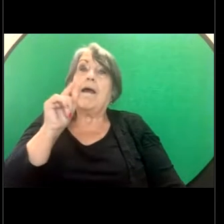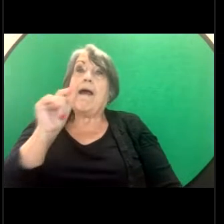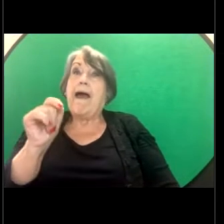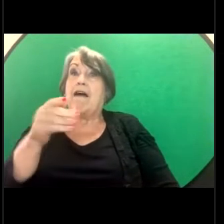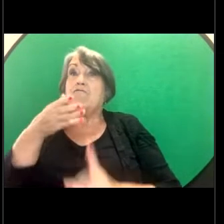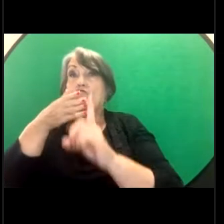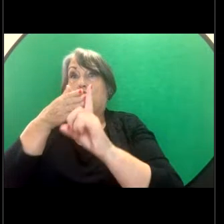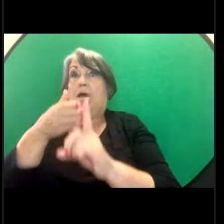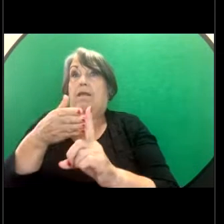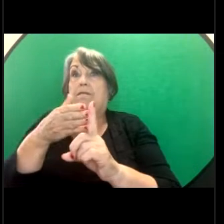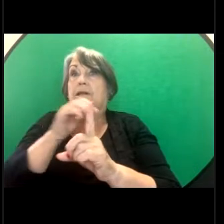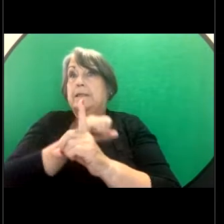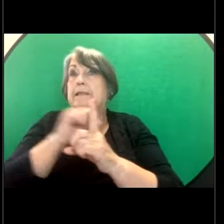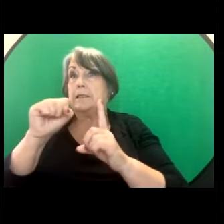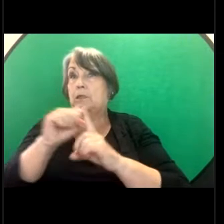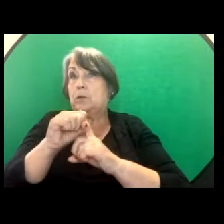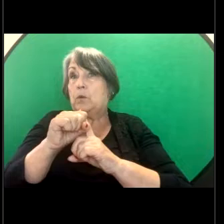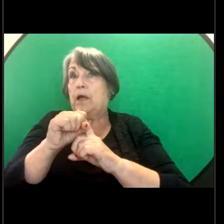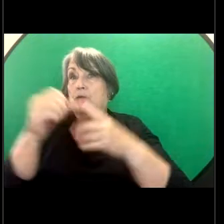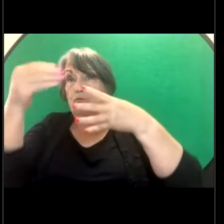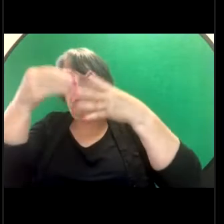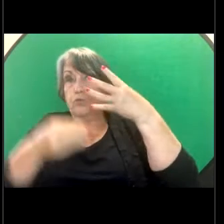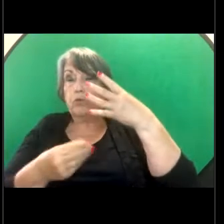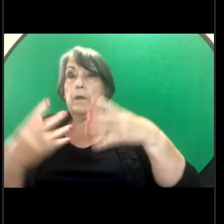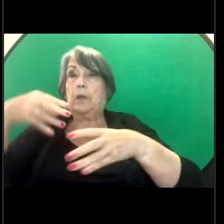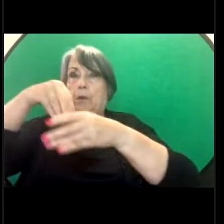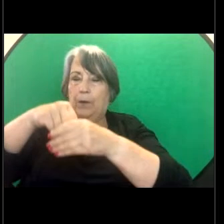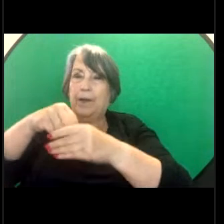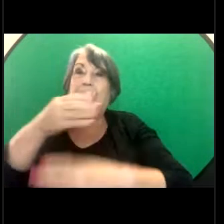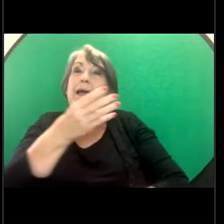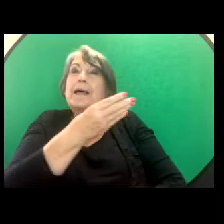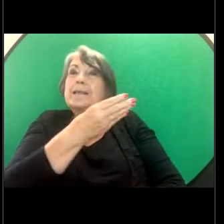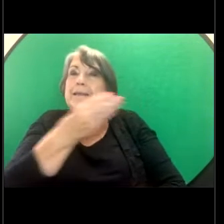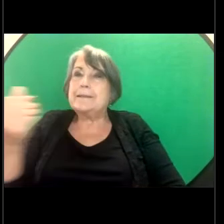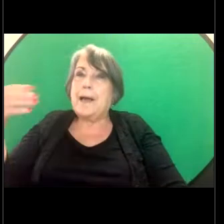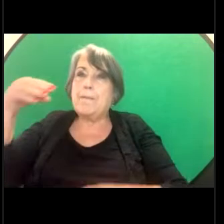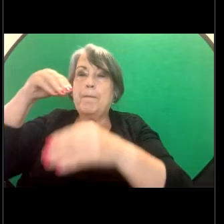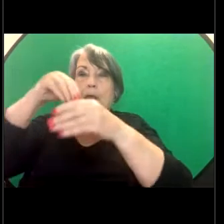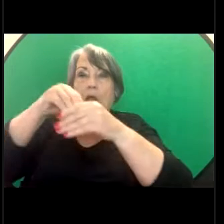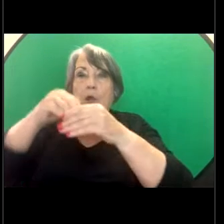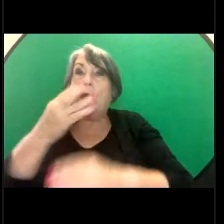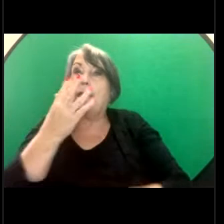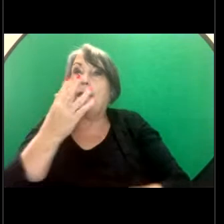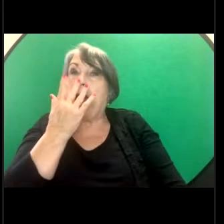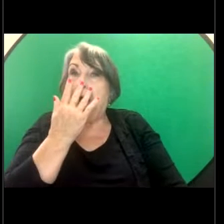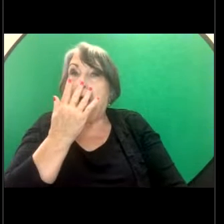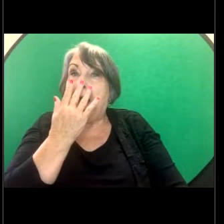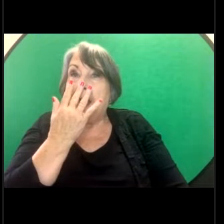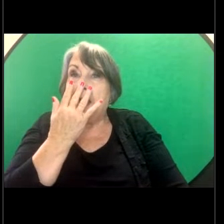to take into account and so some of those include the age, sex, sexual orientation,